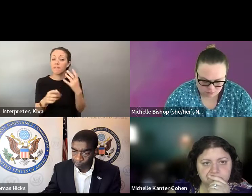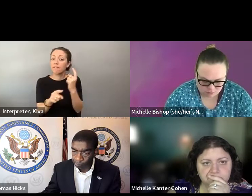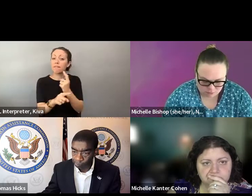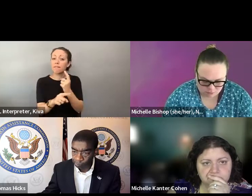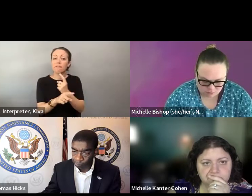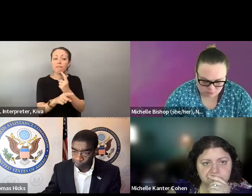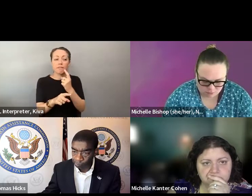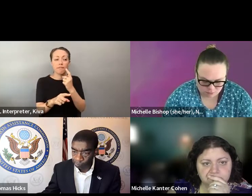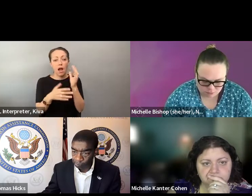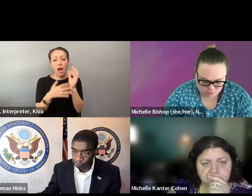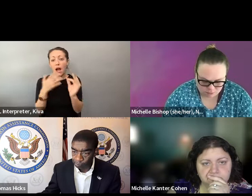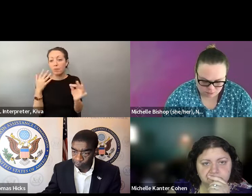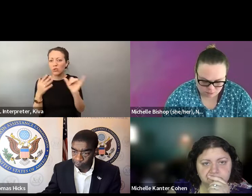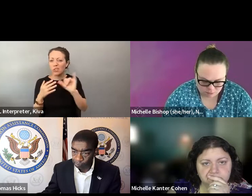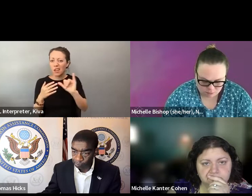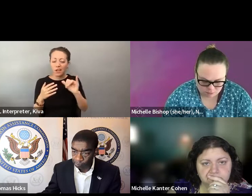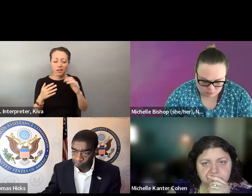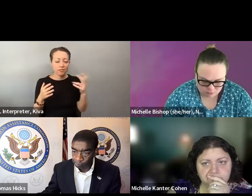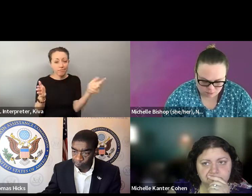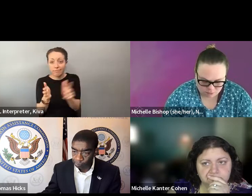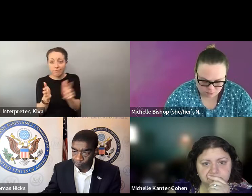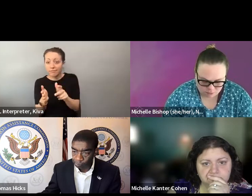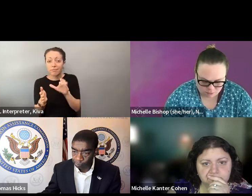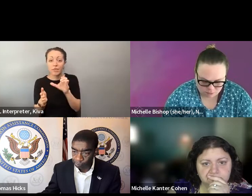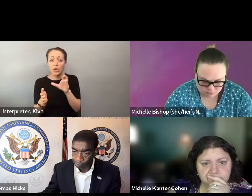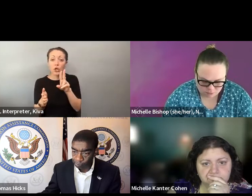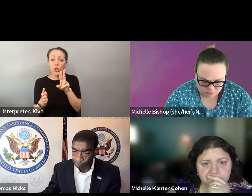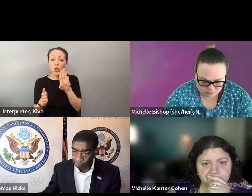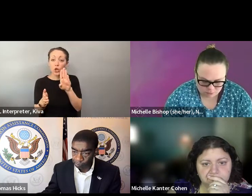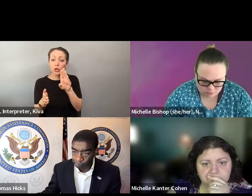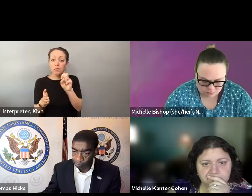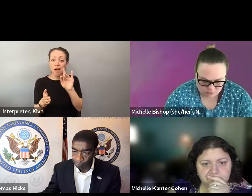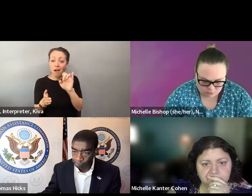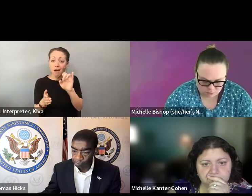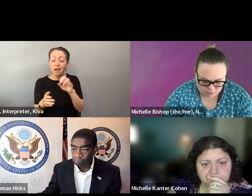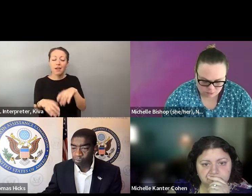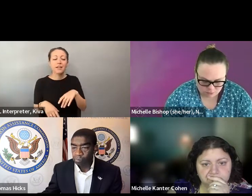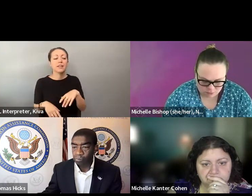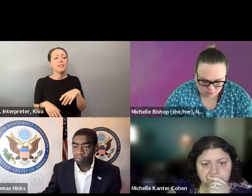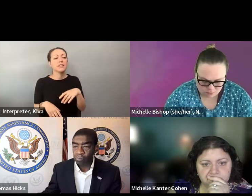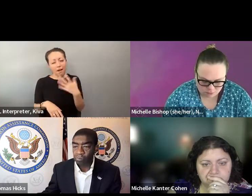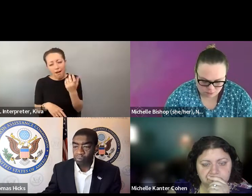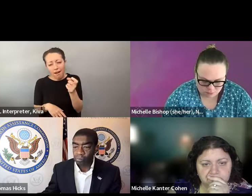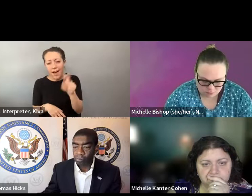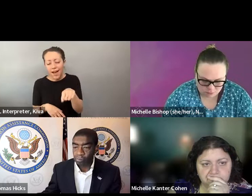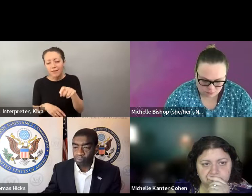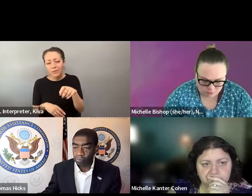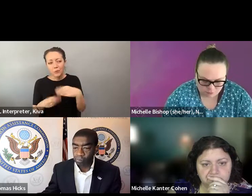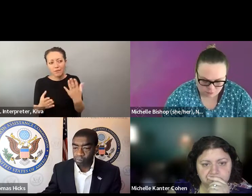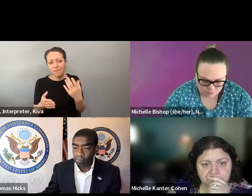And local election officials who have a lot of latitude to implement the law. latitude to implement the law. So curb side voting is one of So curbside voting is one of those things with See them do. those things we see them do, and, you know, of course